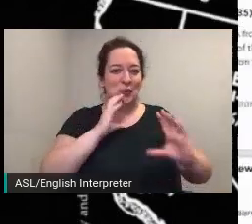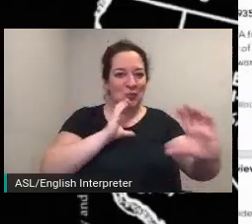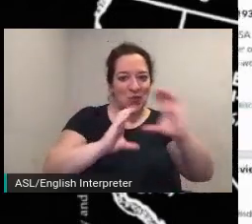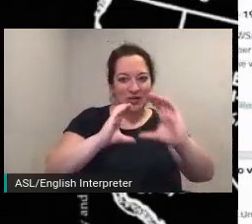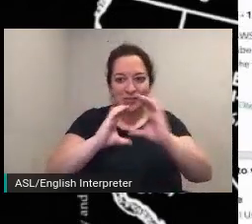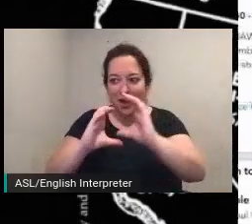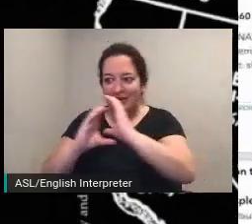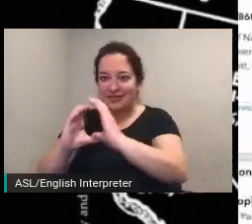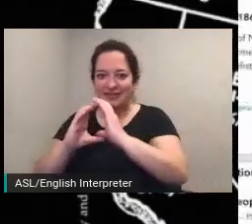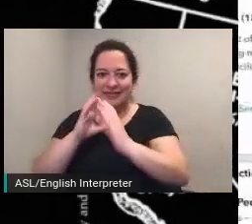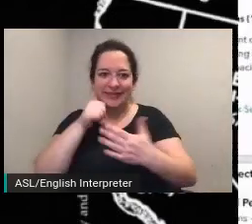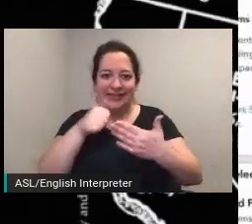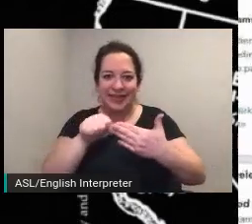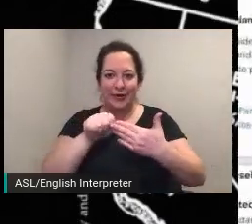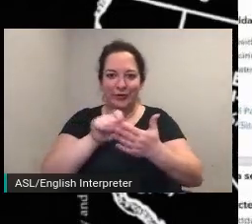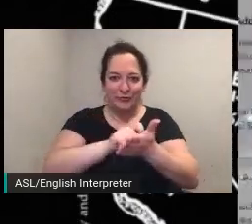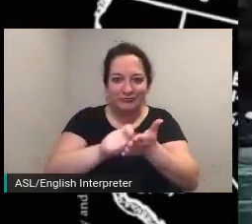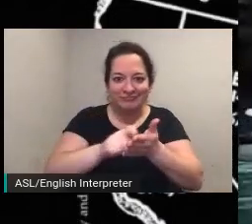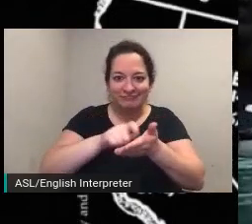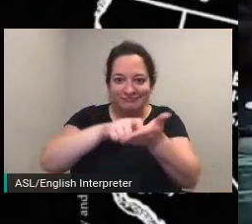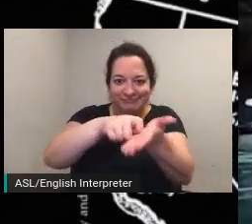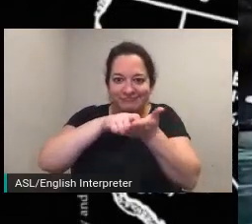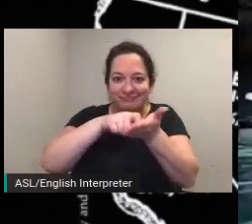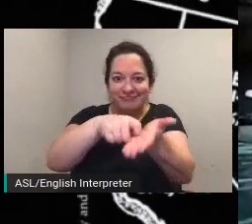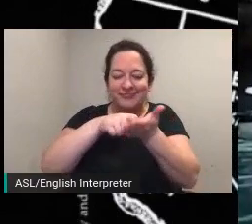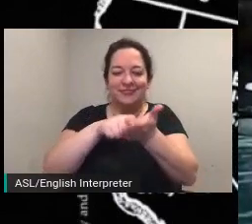that they were related to many of which are accessible to the